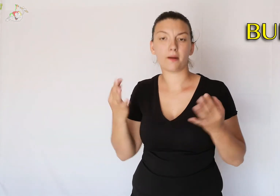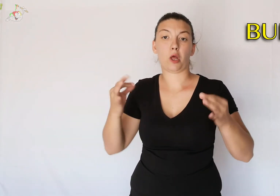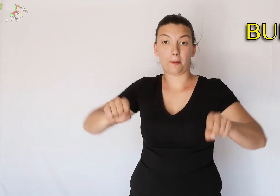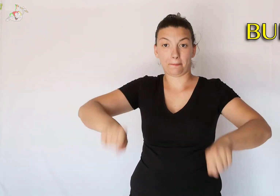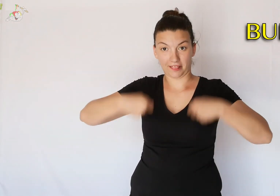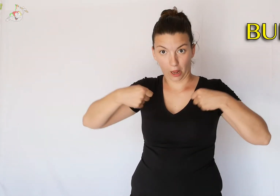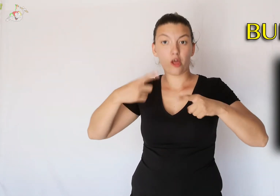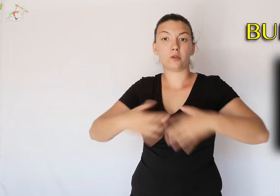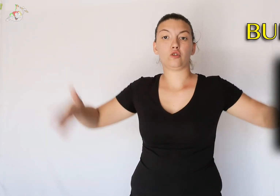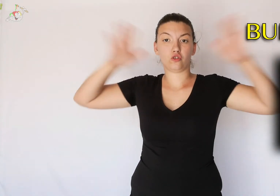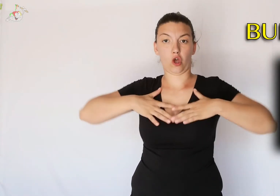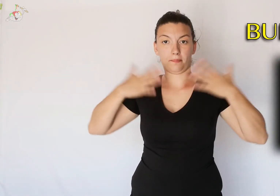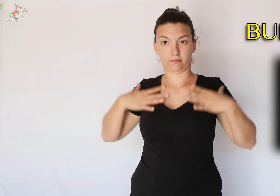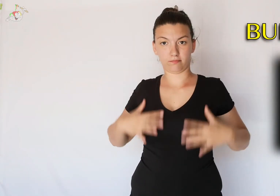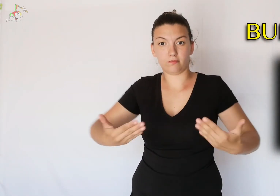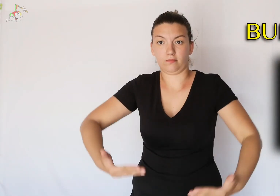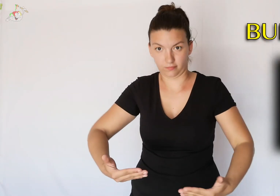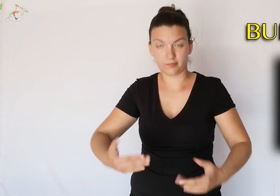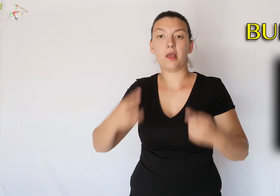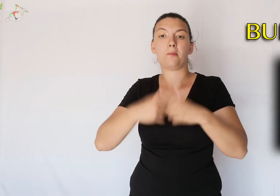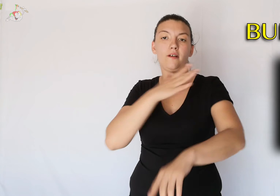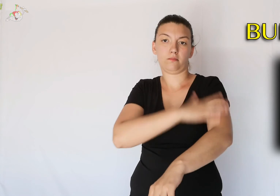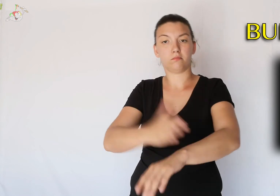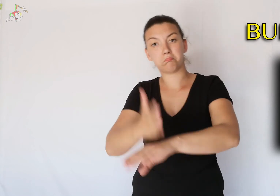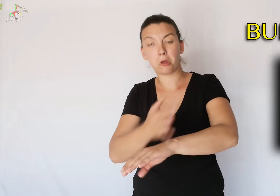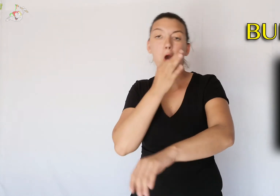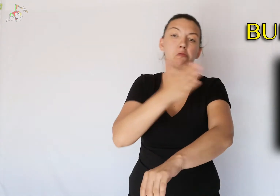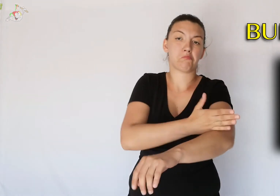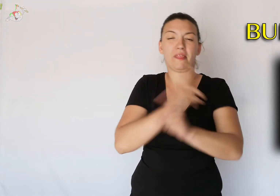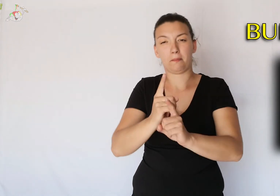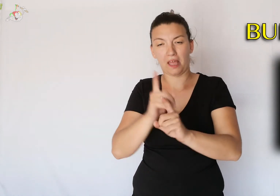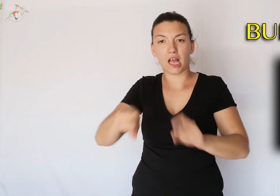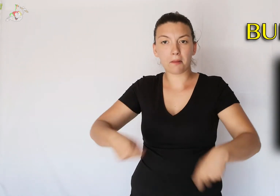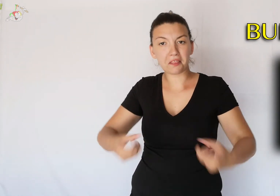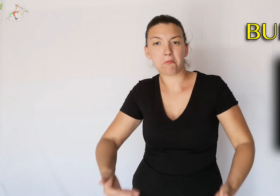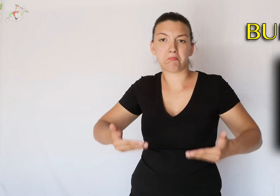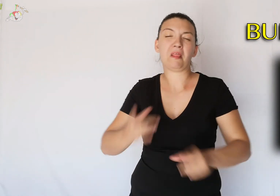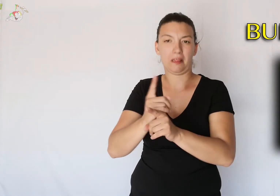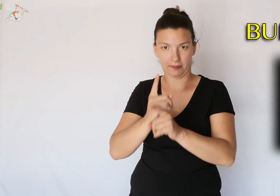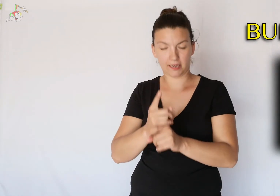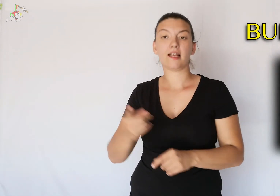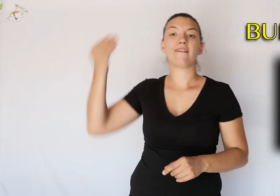It consists of a shirt with both short and long sleeves and trousers.